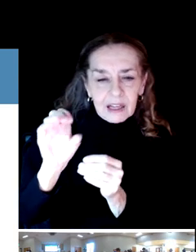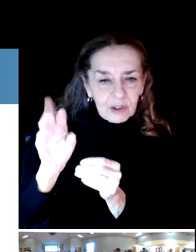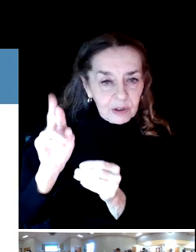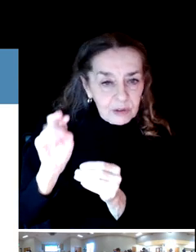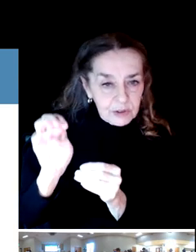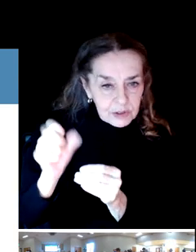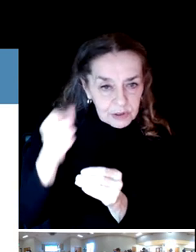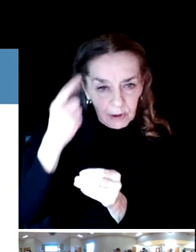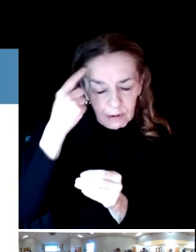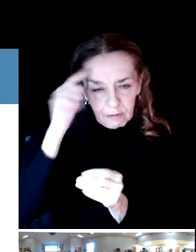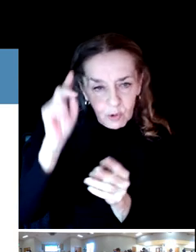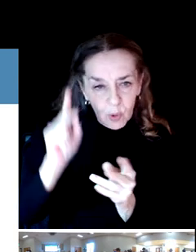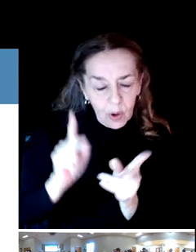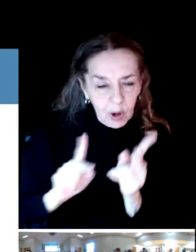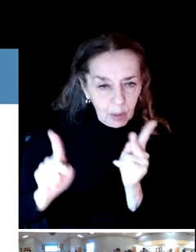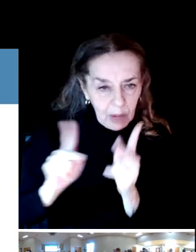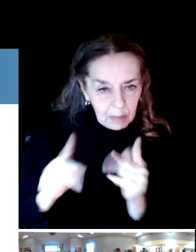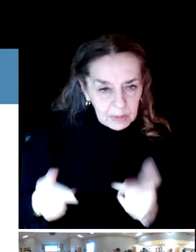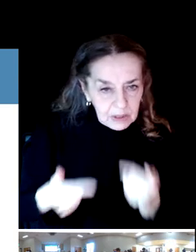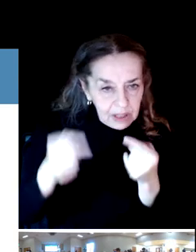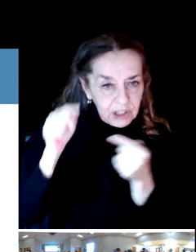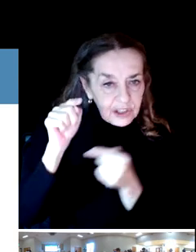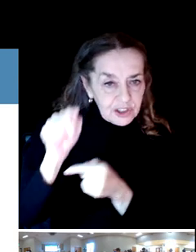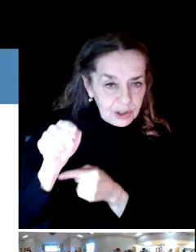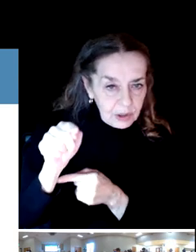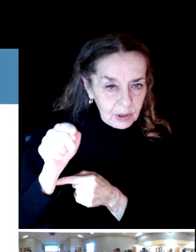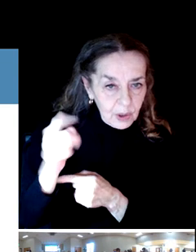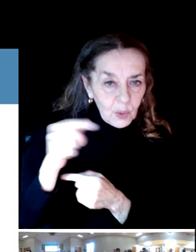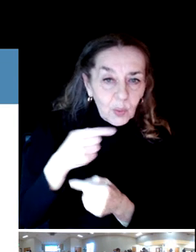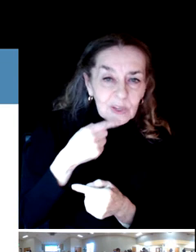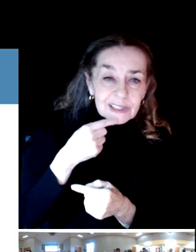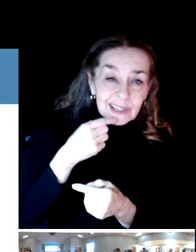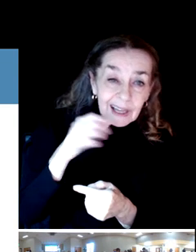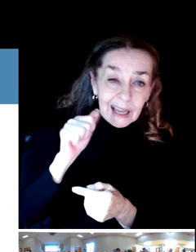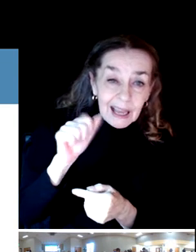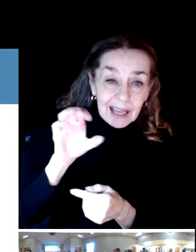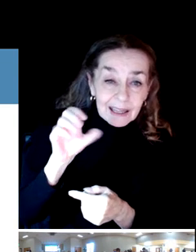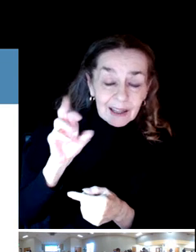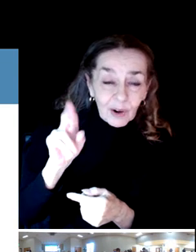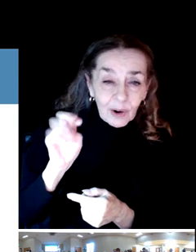What we do is, is we say, well, acres are OK, but we're much more interested in what